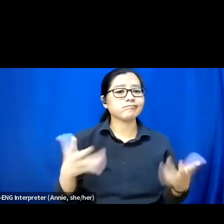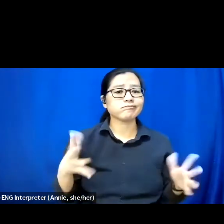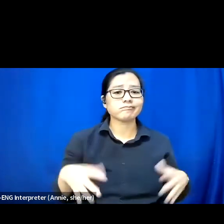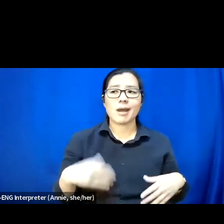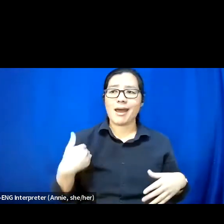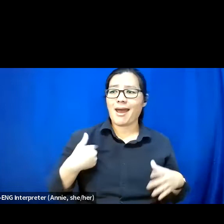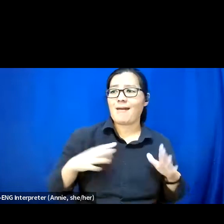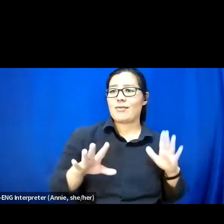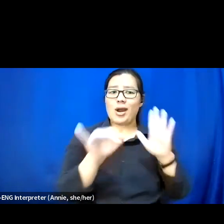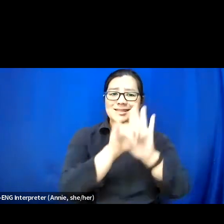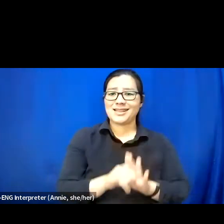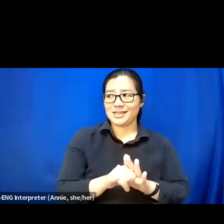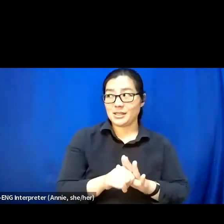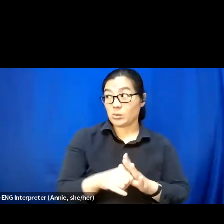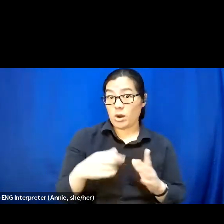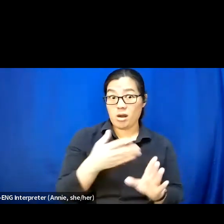that wasn't always the case for college students.